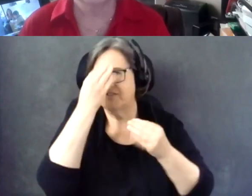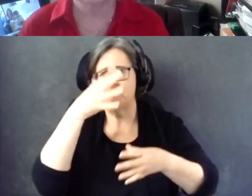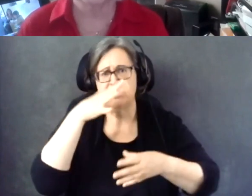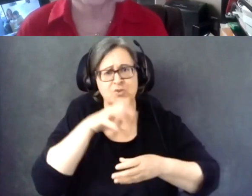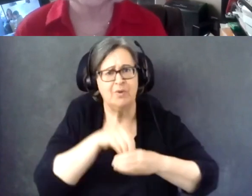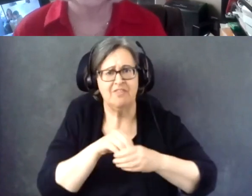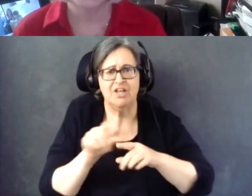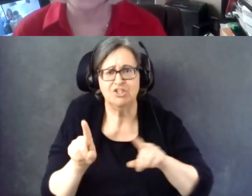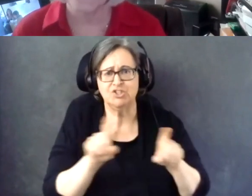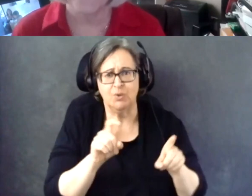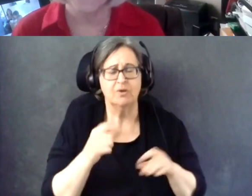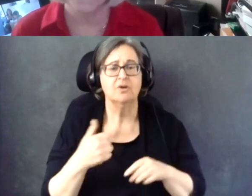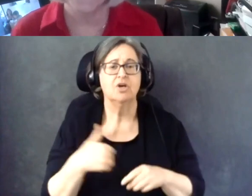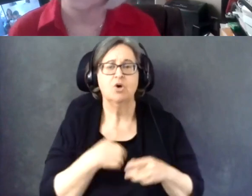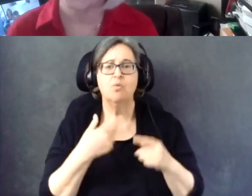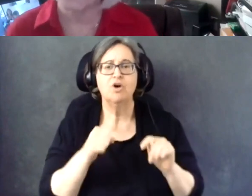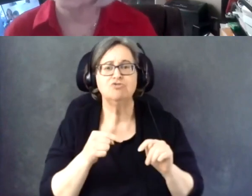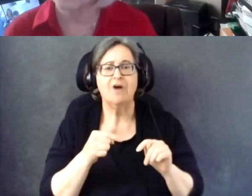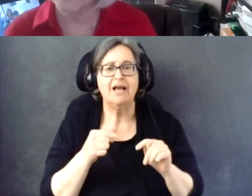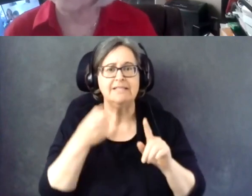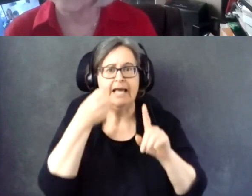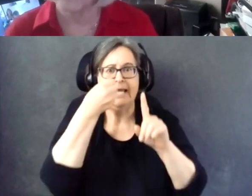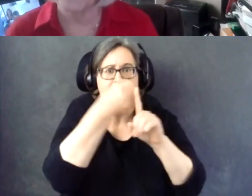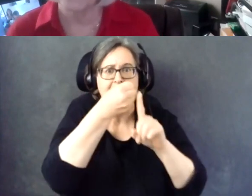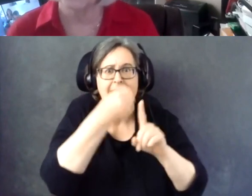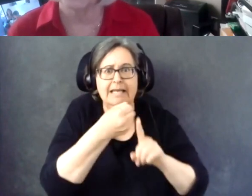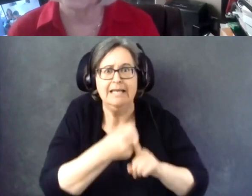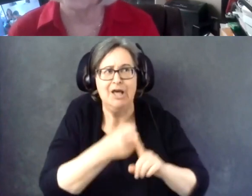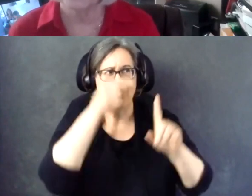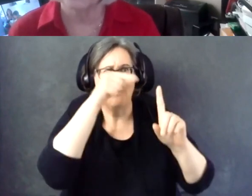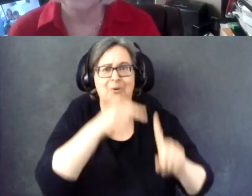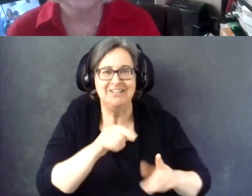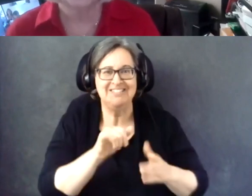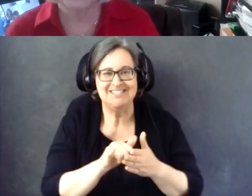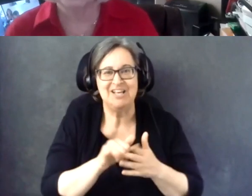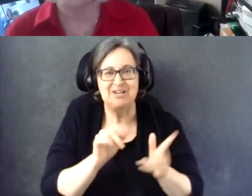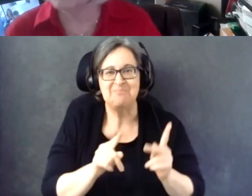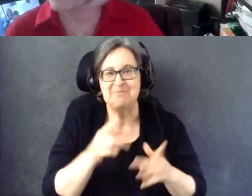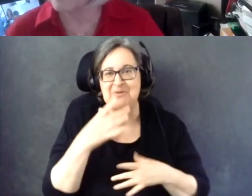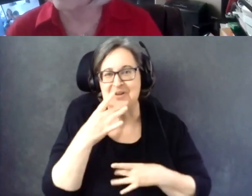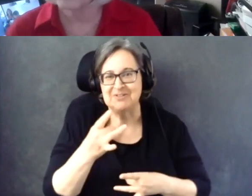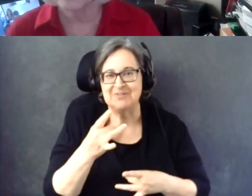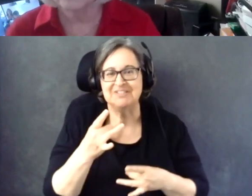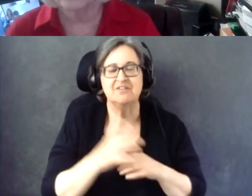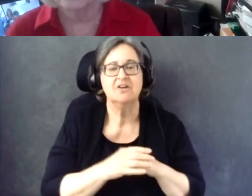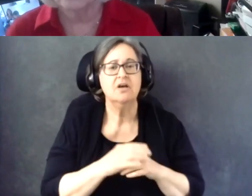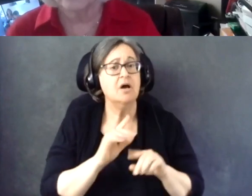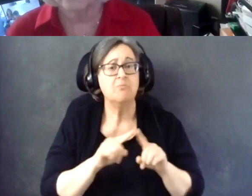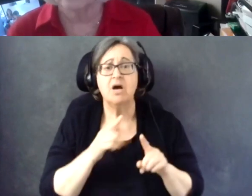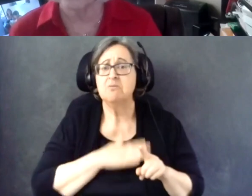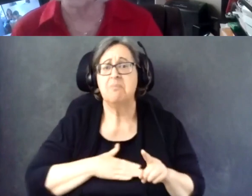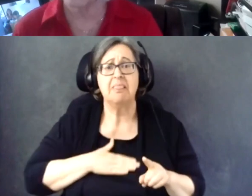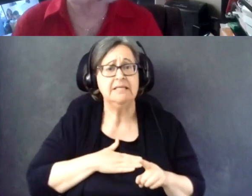We try to hit the highlights of things people would be interested in. But send us questions.